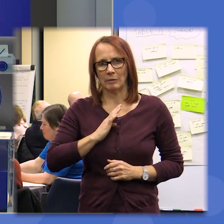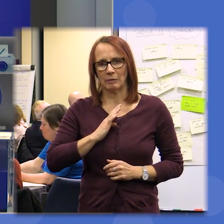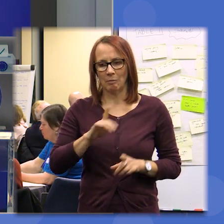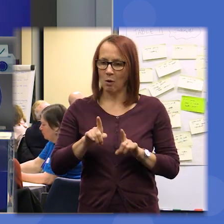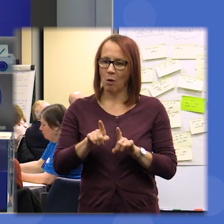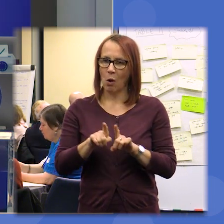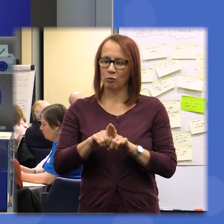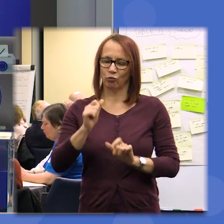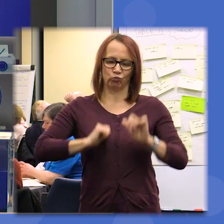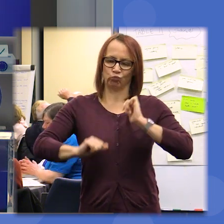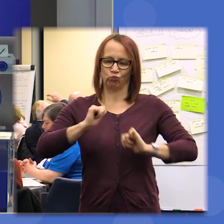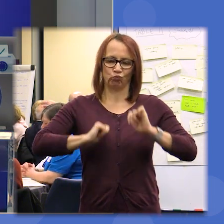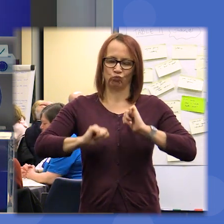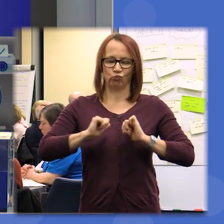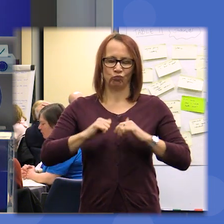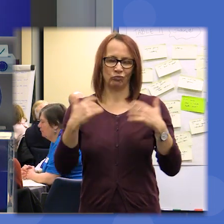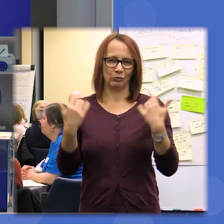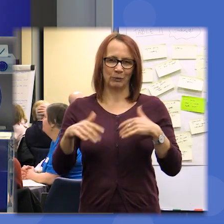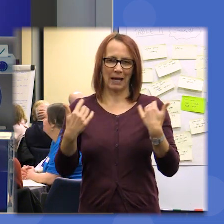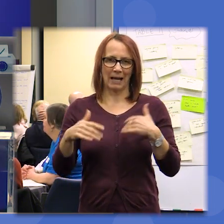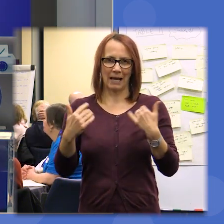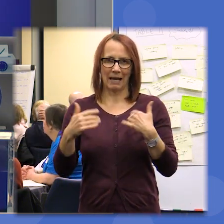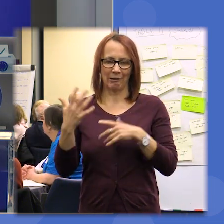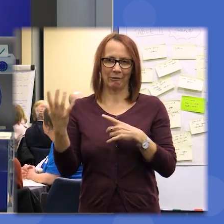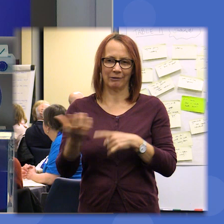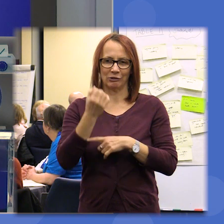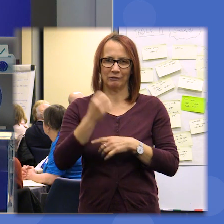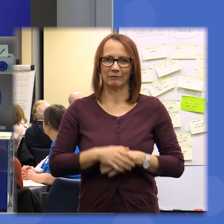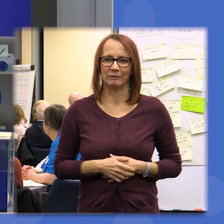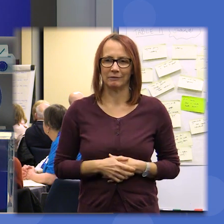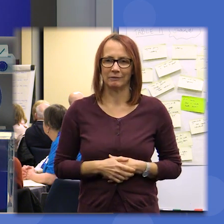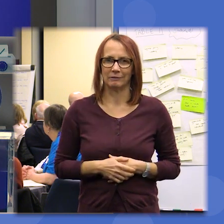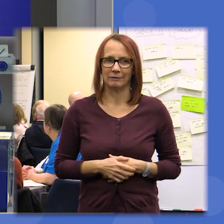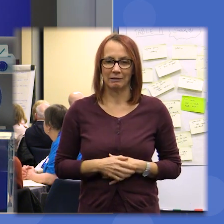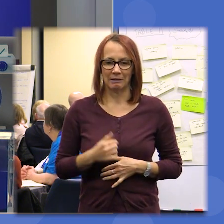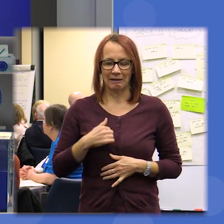once again on this incredibly hard work I was almost a bit teary actually as I